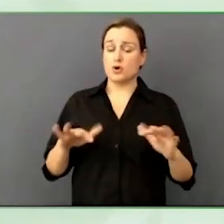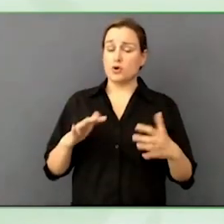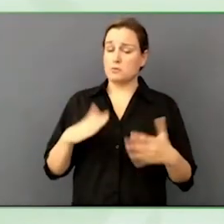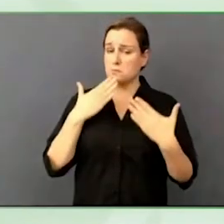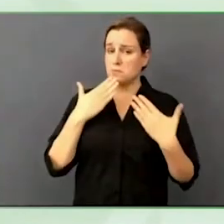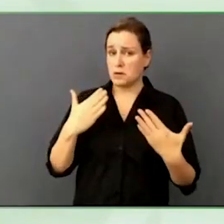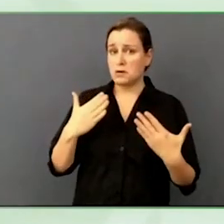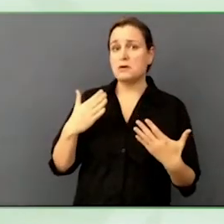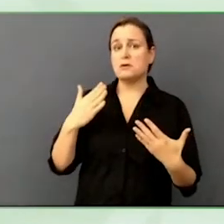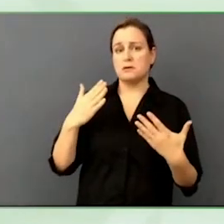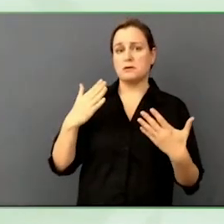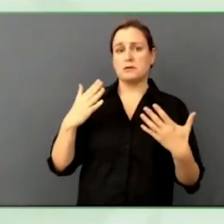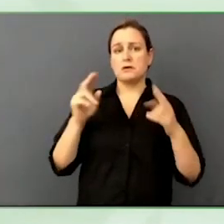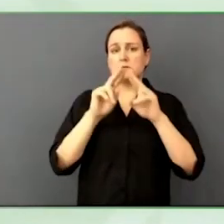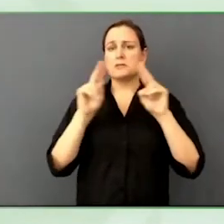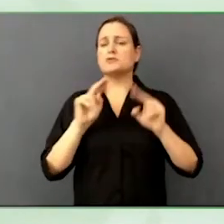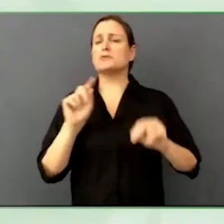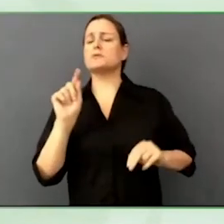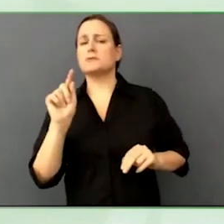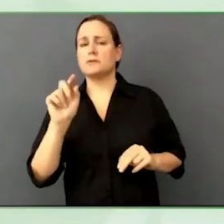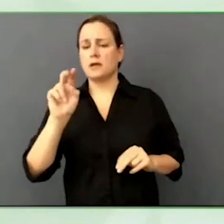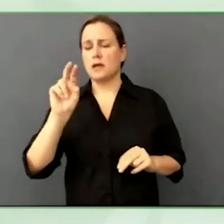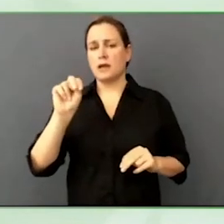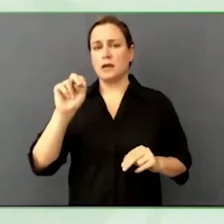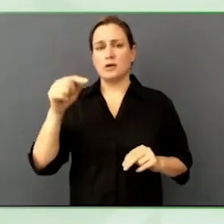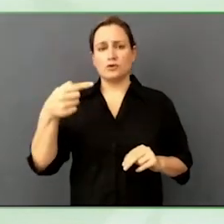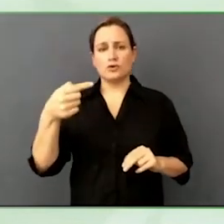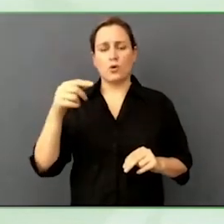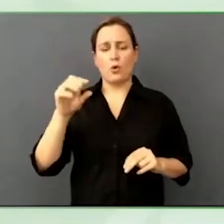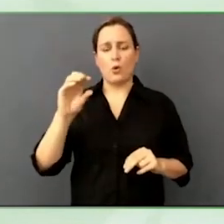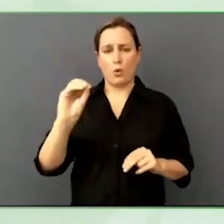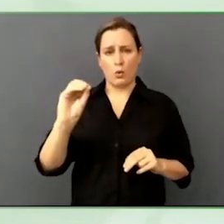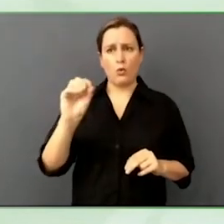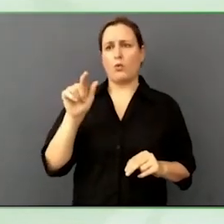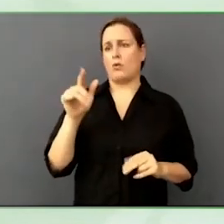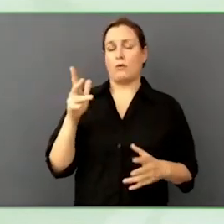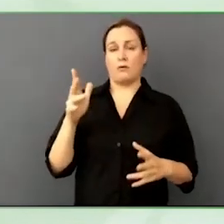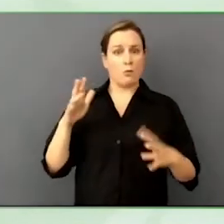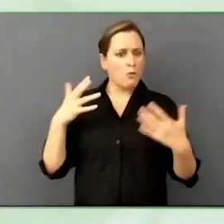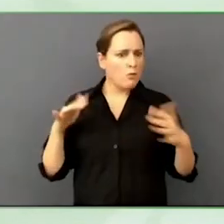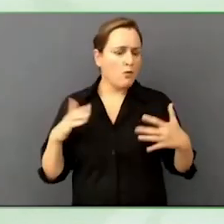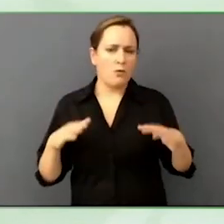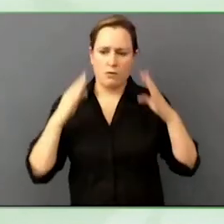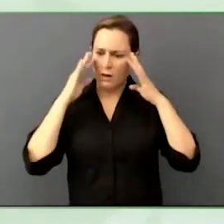international actors that work on diversity, that invest so much time